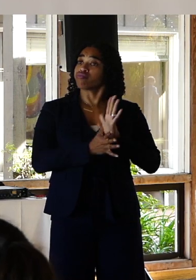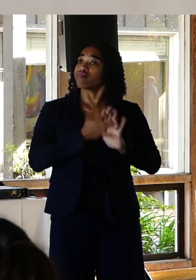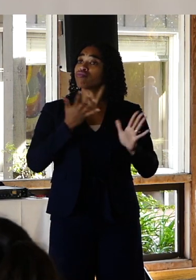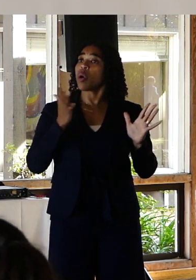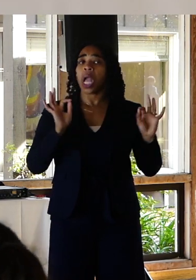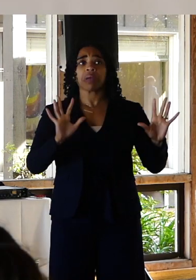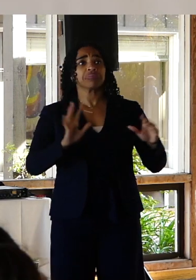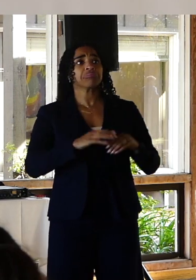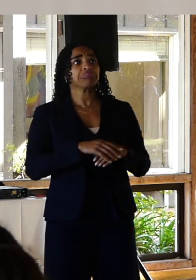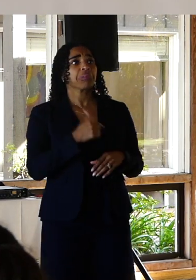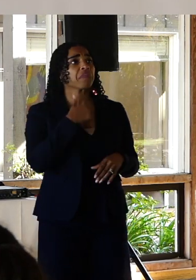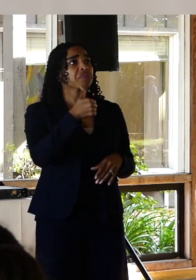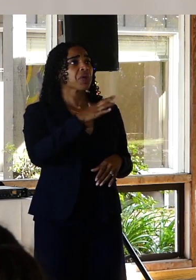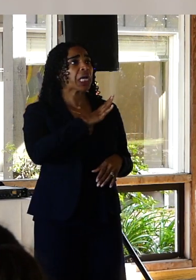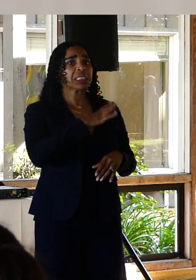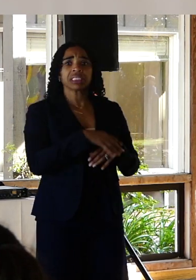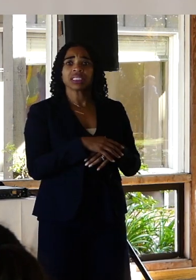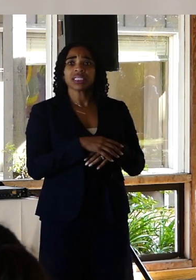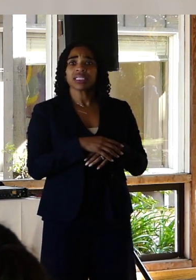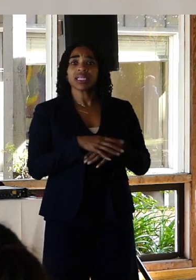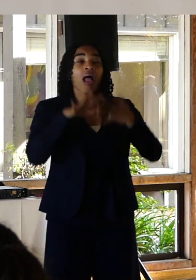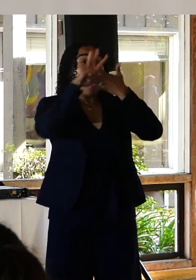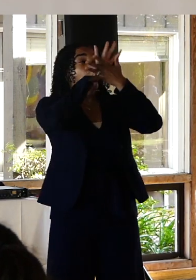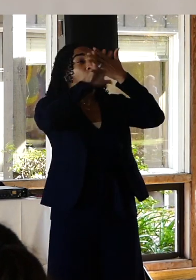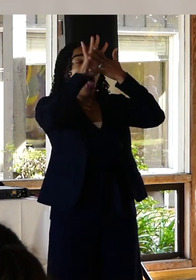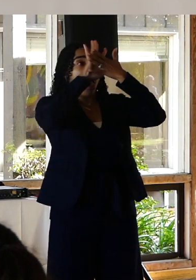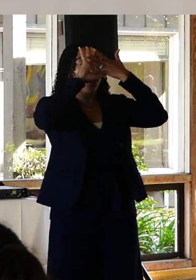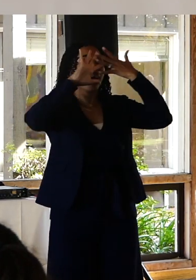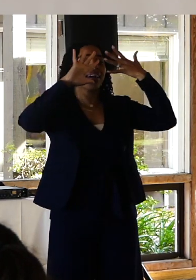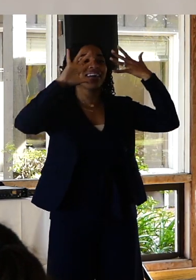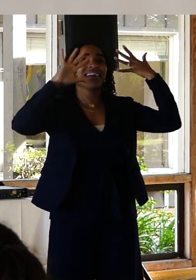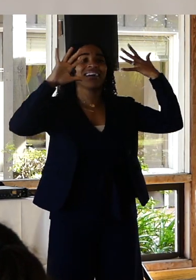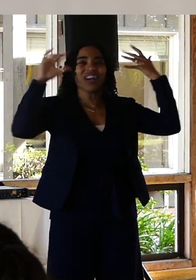moment of clarity that. Really comes when you're looking two hundred and